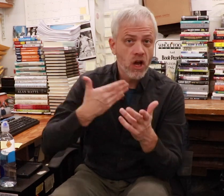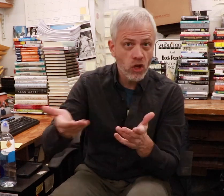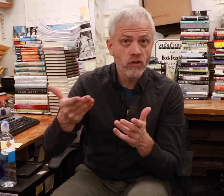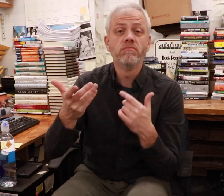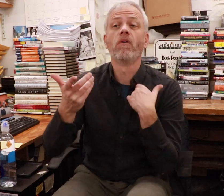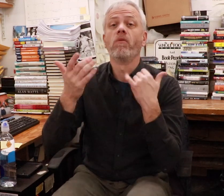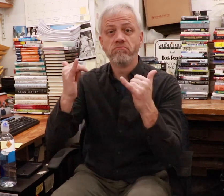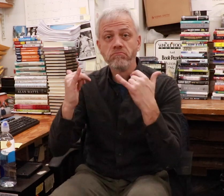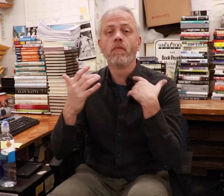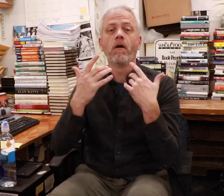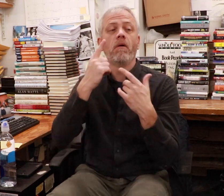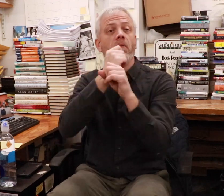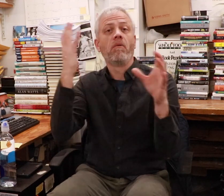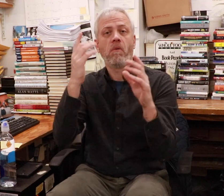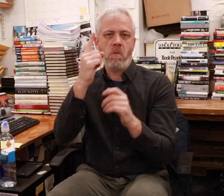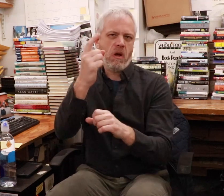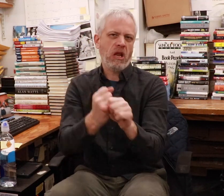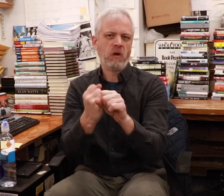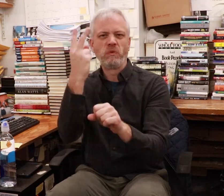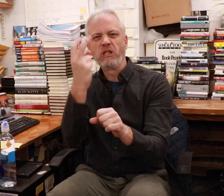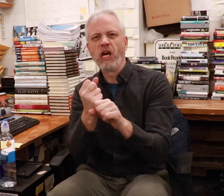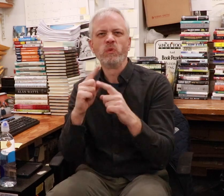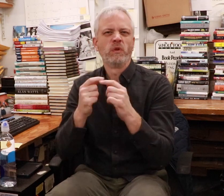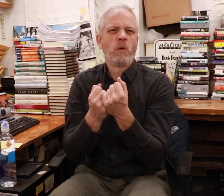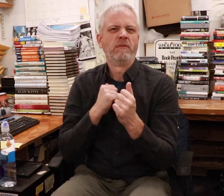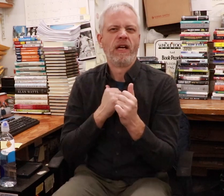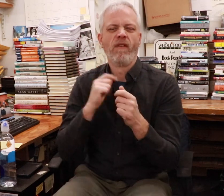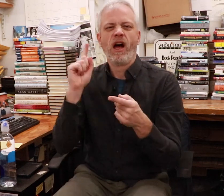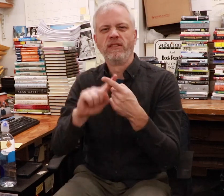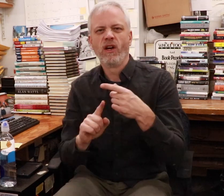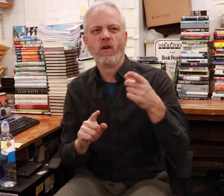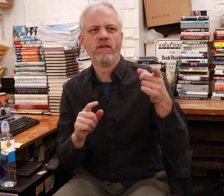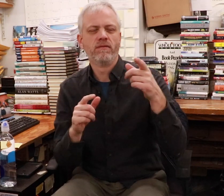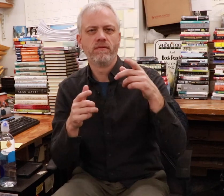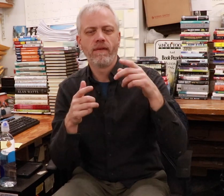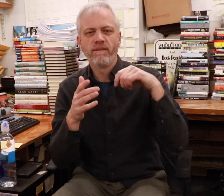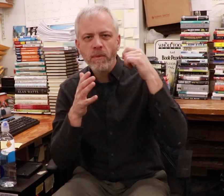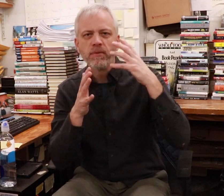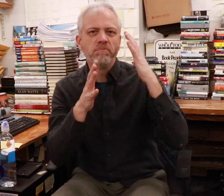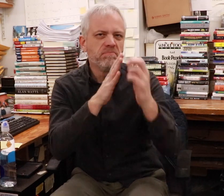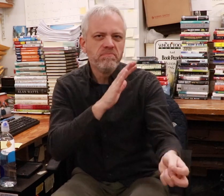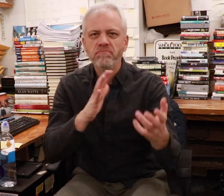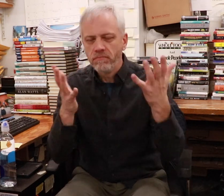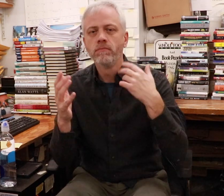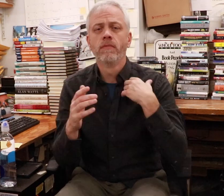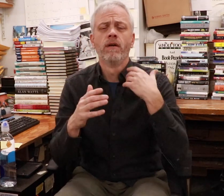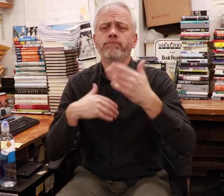When they hired me, I expected to work for a year or two just to support myself until I went big in film.